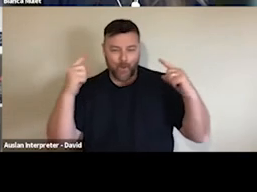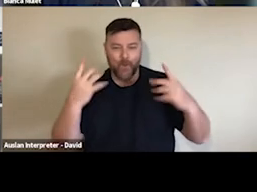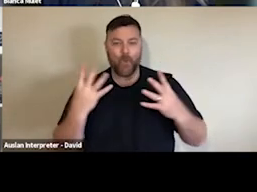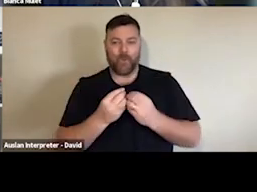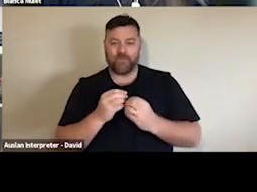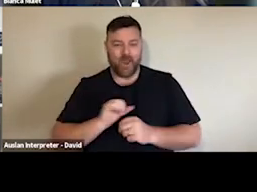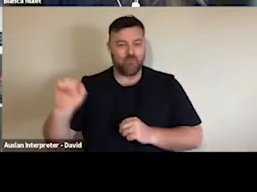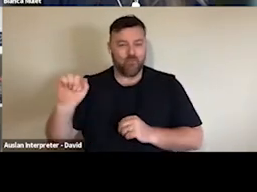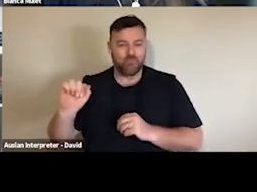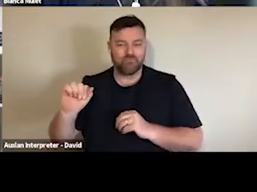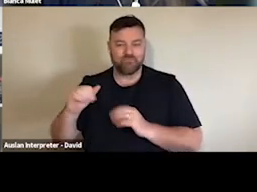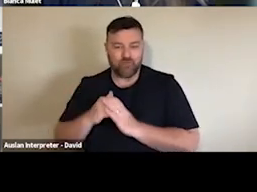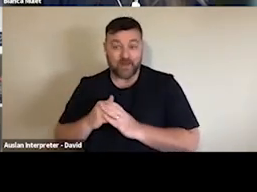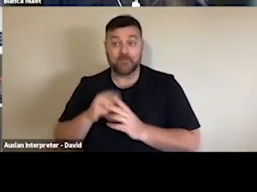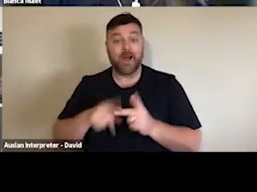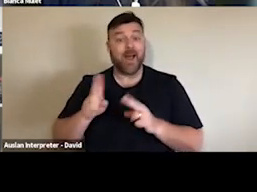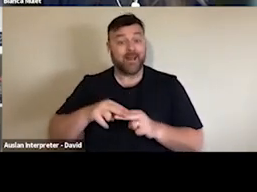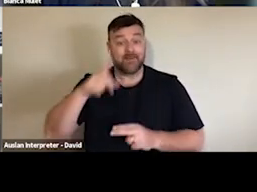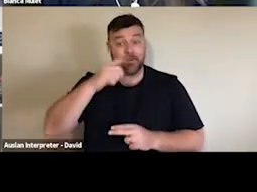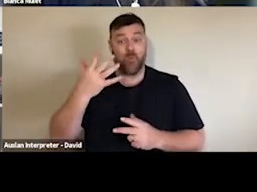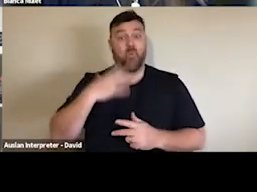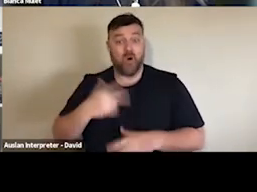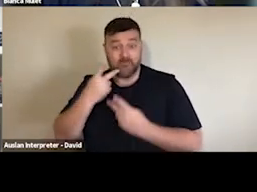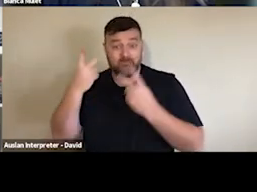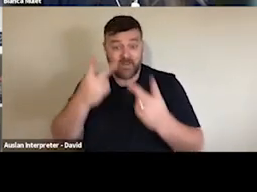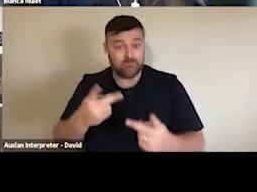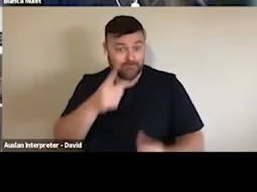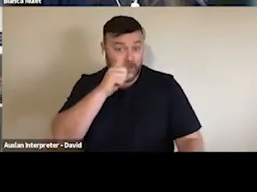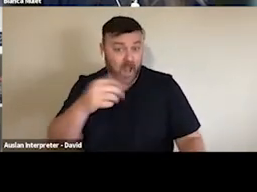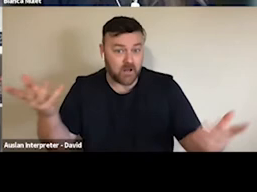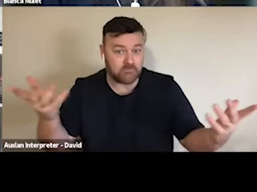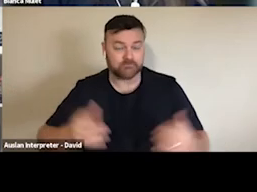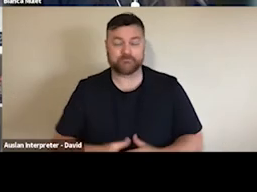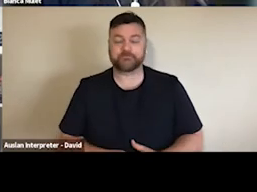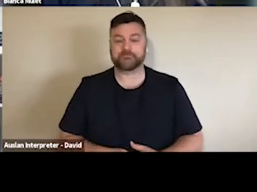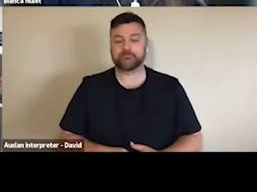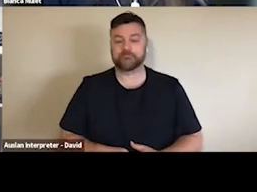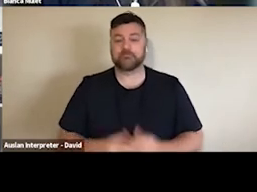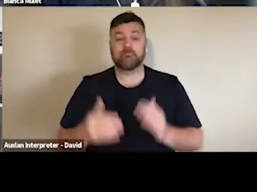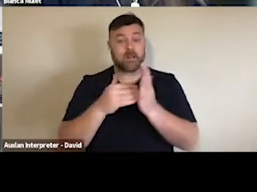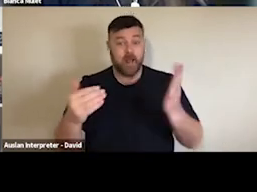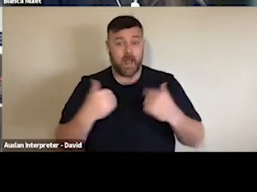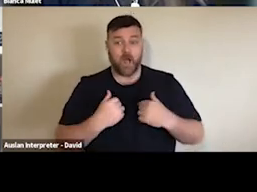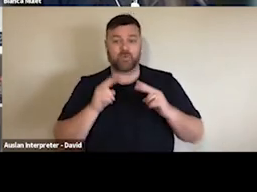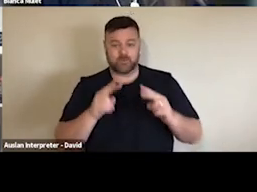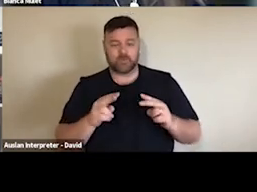home because of COVID, but actually you can construct social experiences around digital programming and I just think for audience development purposes, for education learning